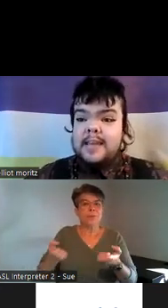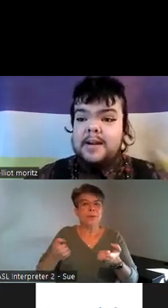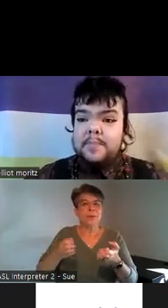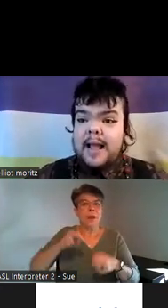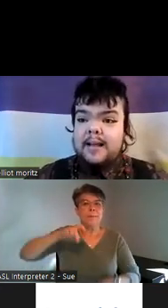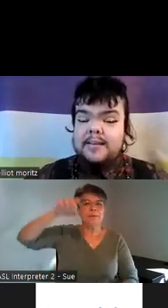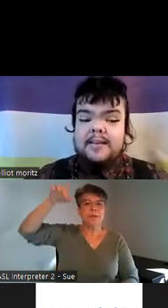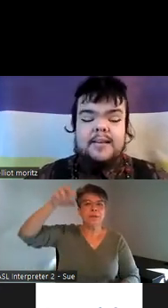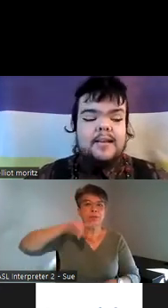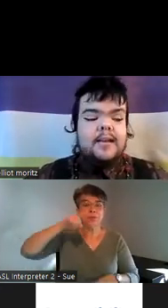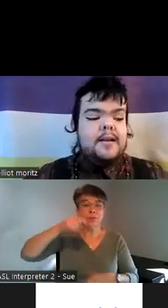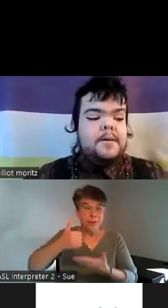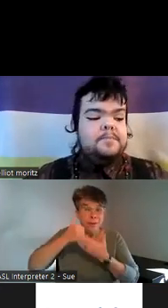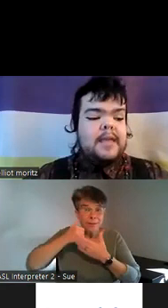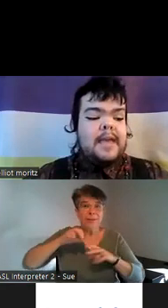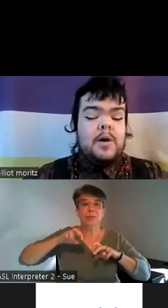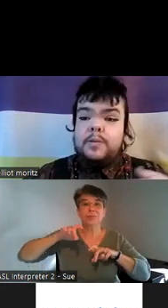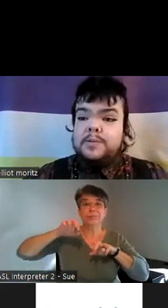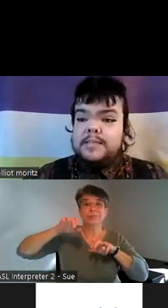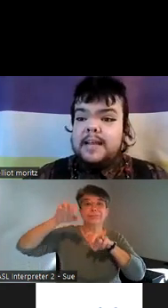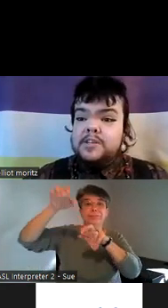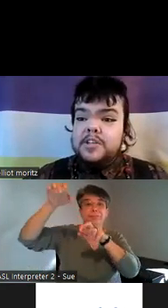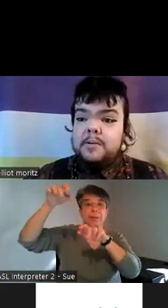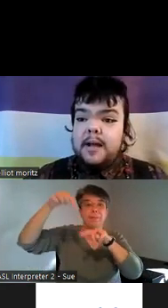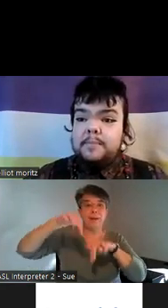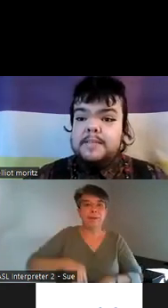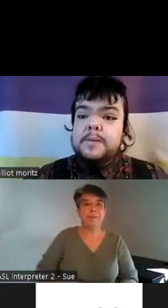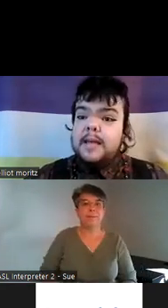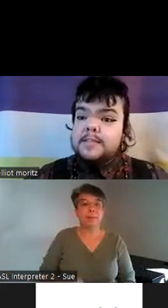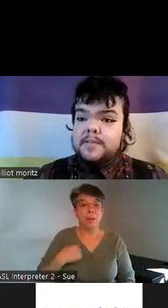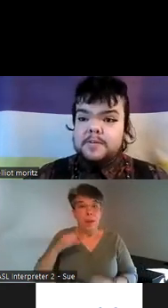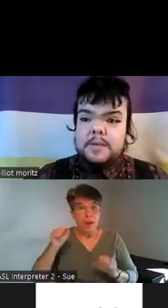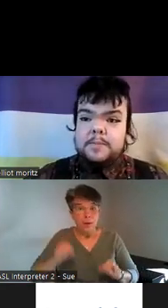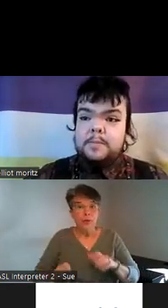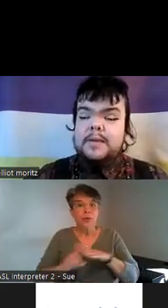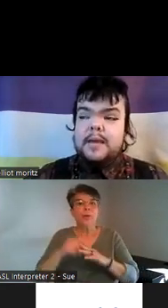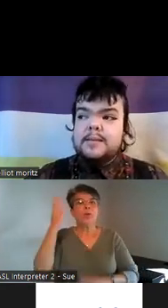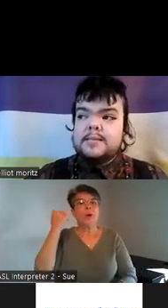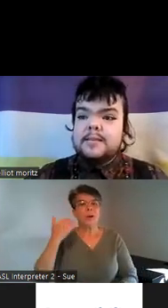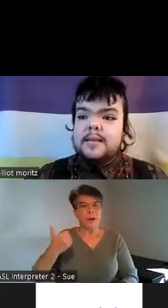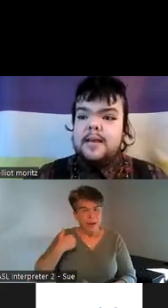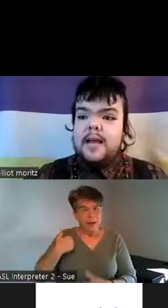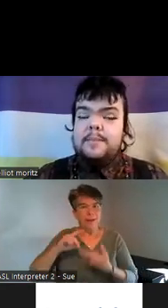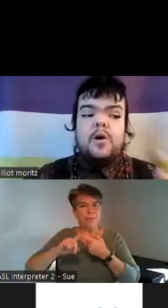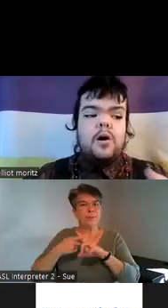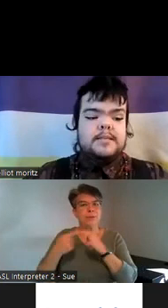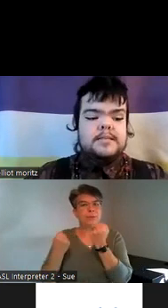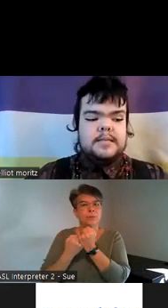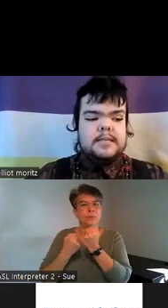there and back and the only reason I could show up is because of those people because I'm const